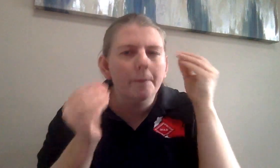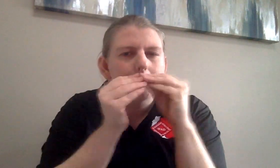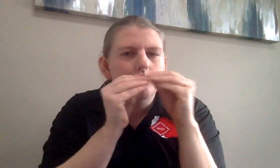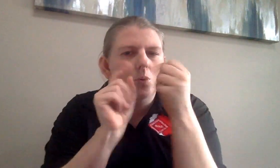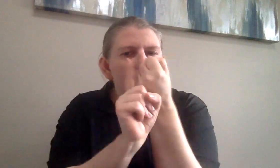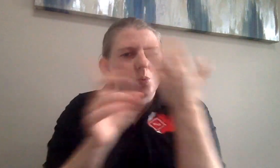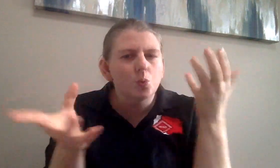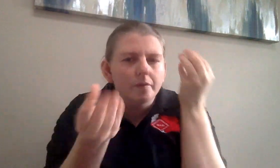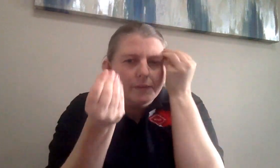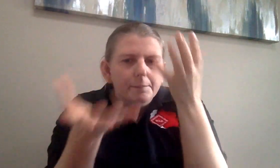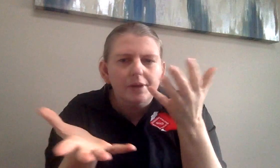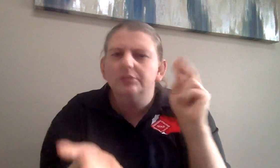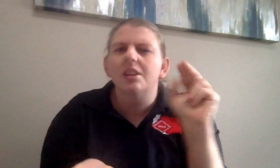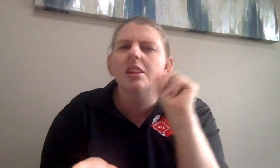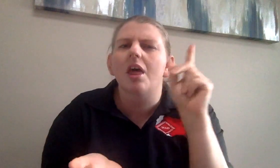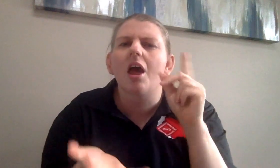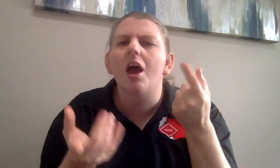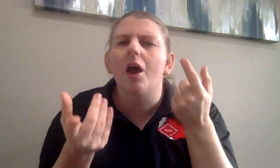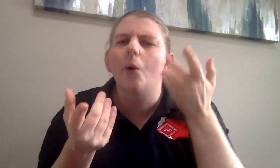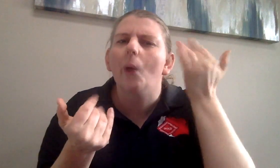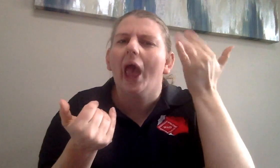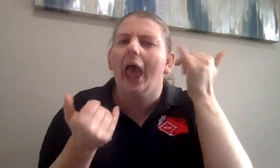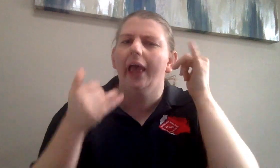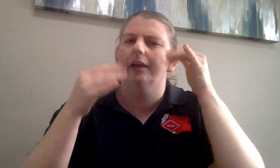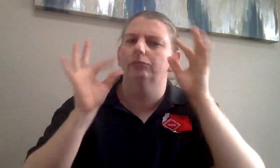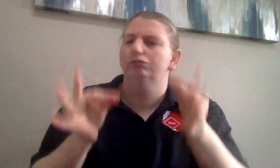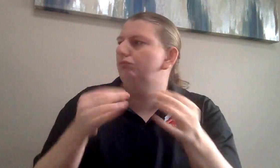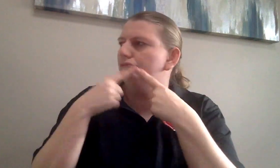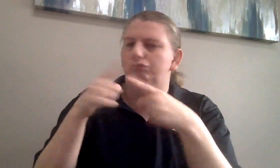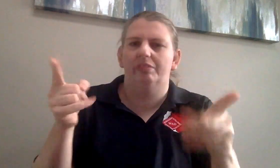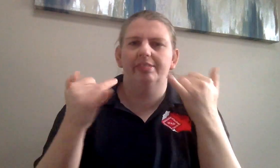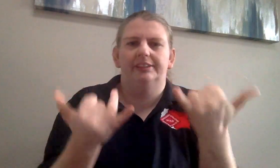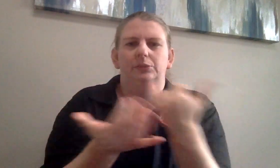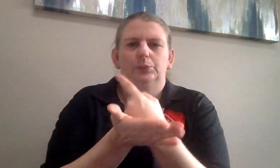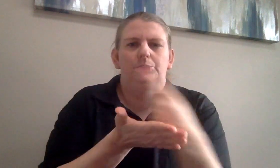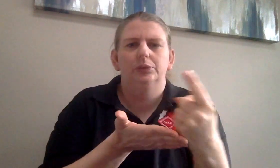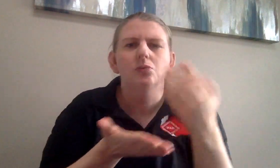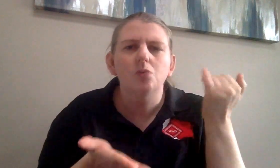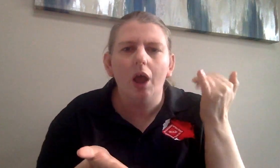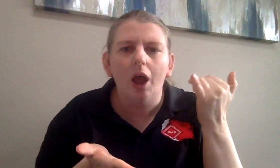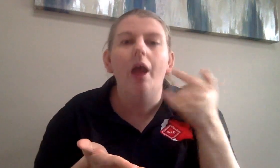If you are interested in learning more about this week and why NAD is doing this youth week this week.